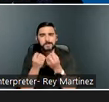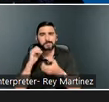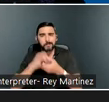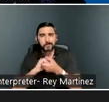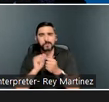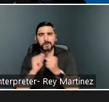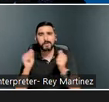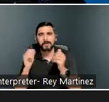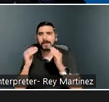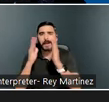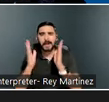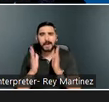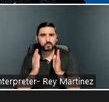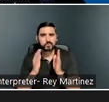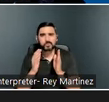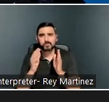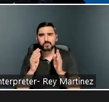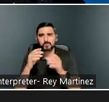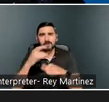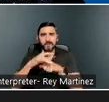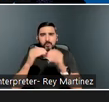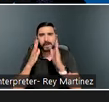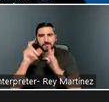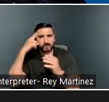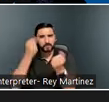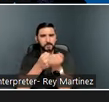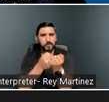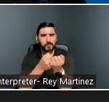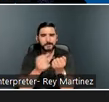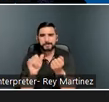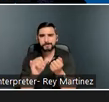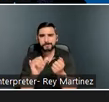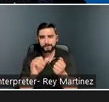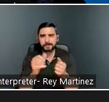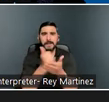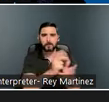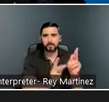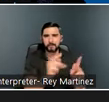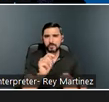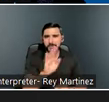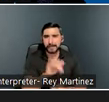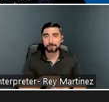supportive housing for individuals with TBI. So thank you so much for responding